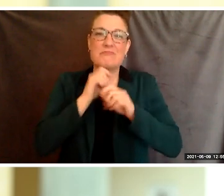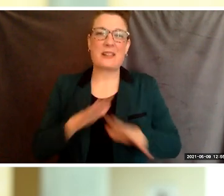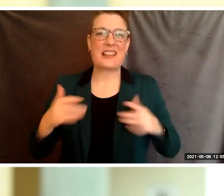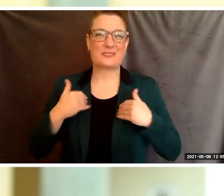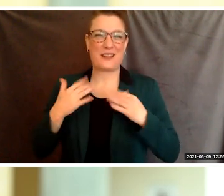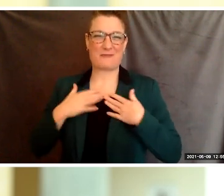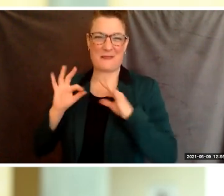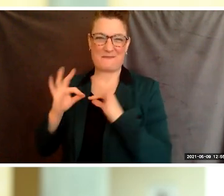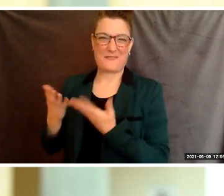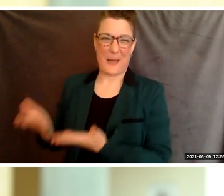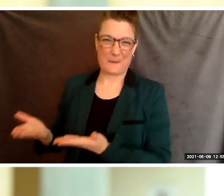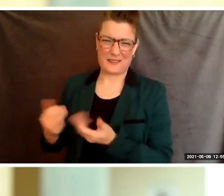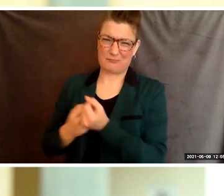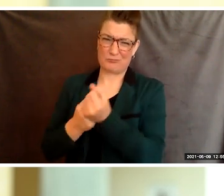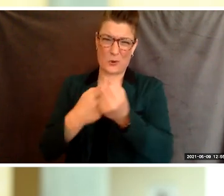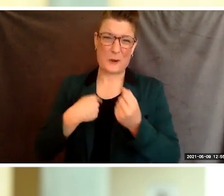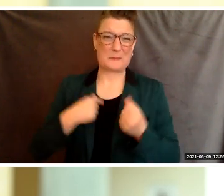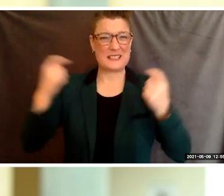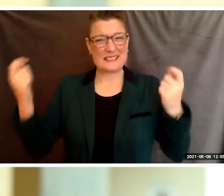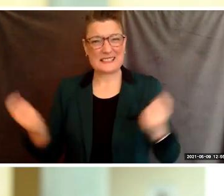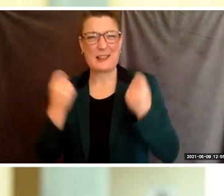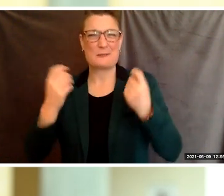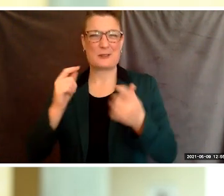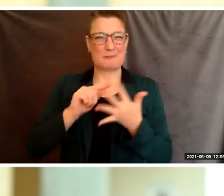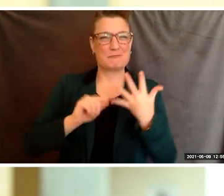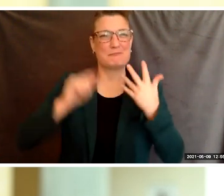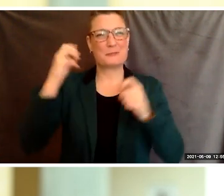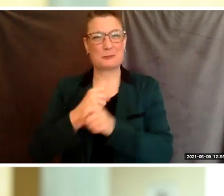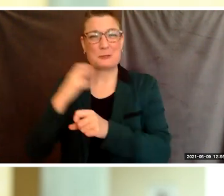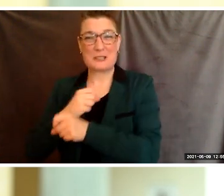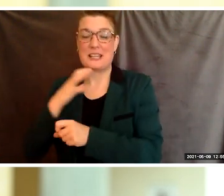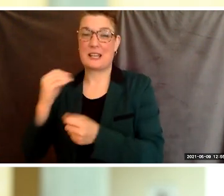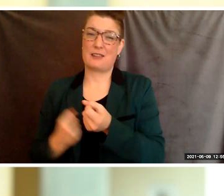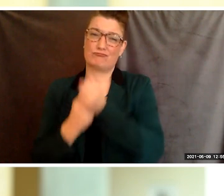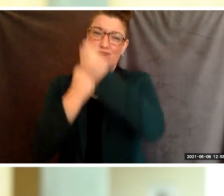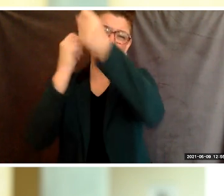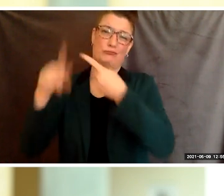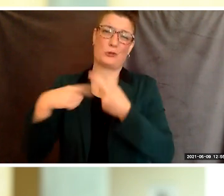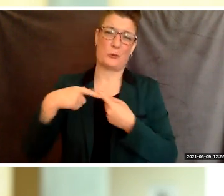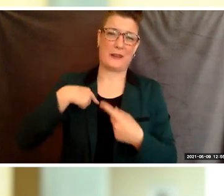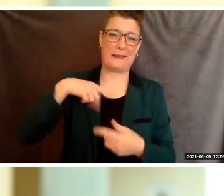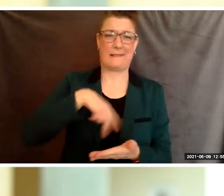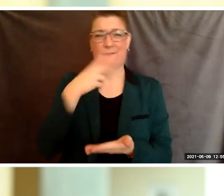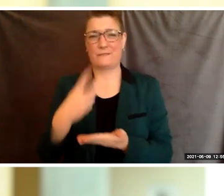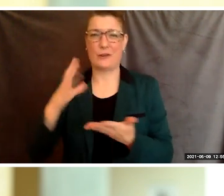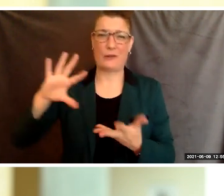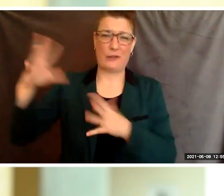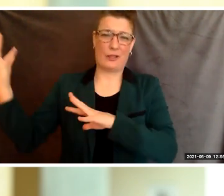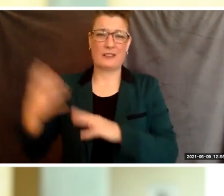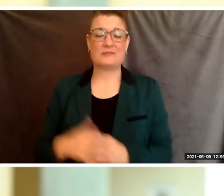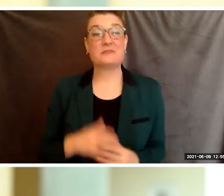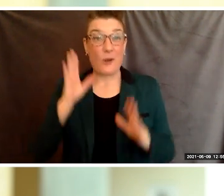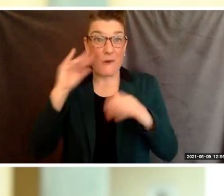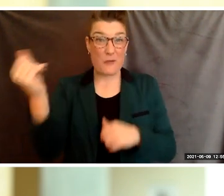for me to celebrate my wins and pick me up when I fallen. I hope that every student has someone they can rely on